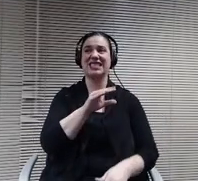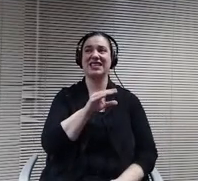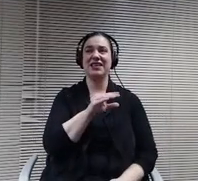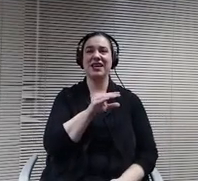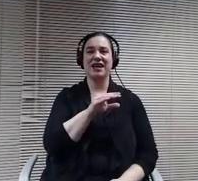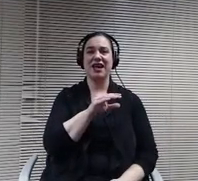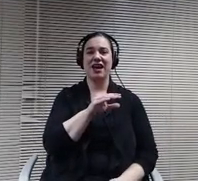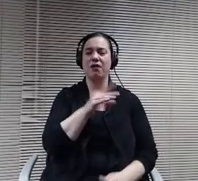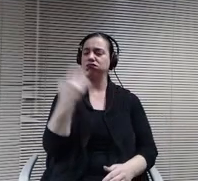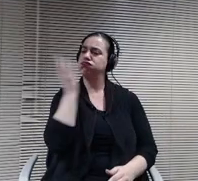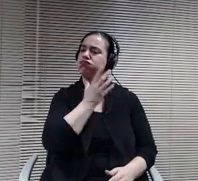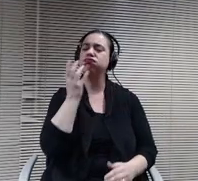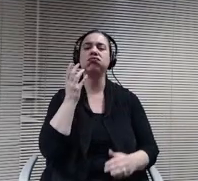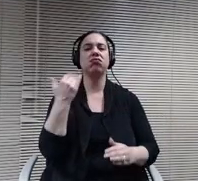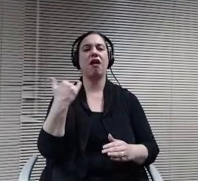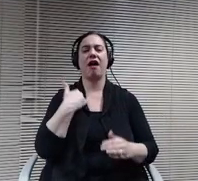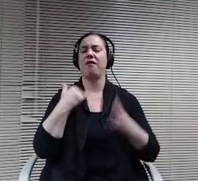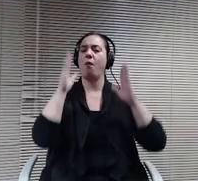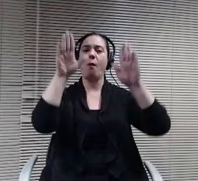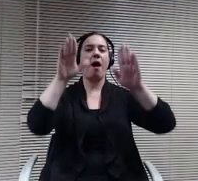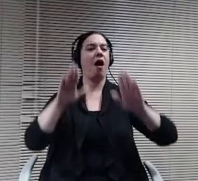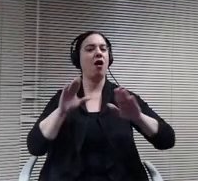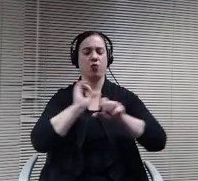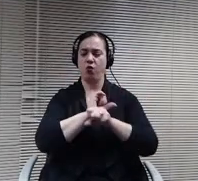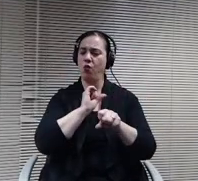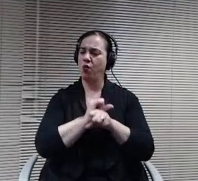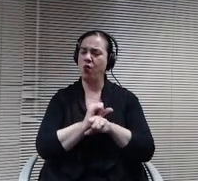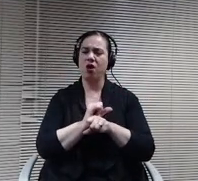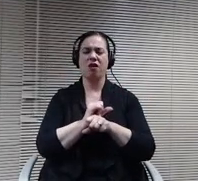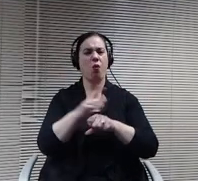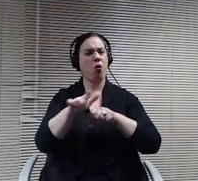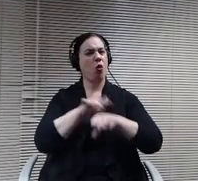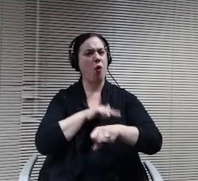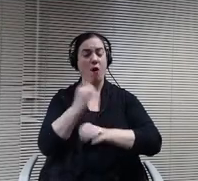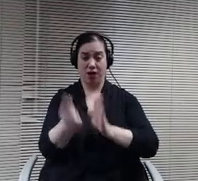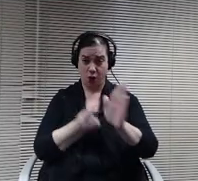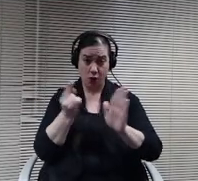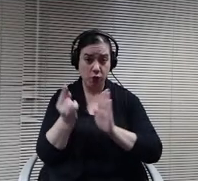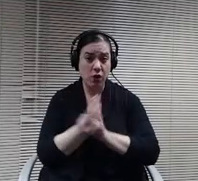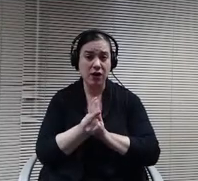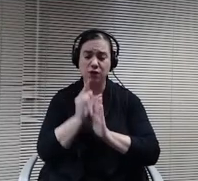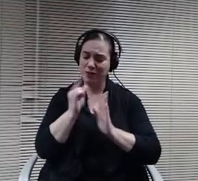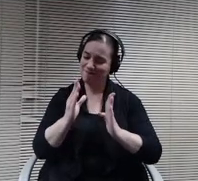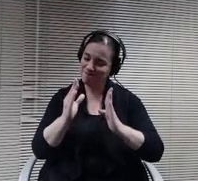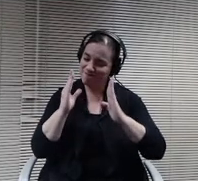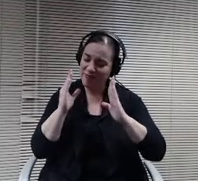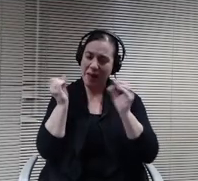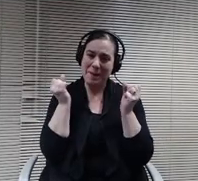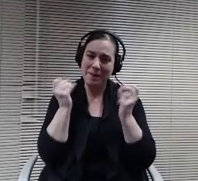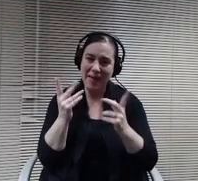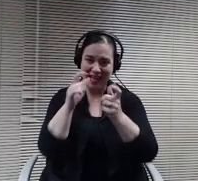I'm working long hours and and really making sure they've had to keep pay attention to so many details to keep our kids and our